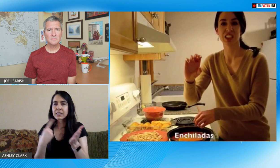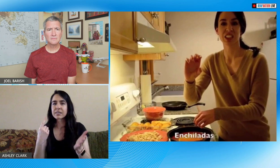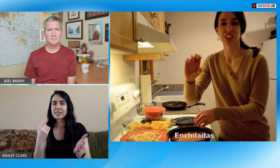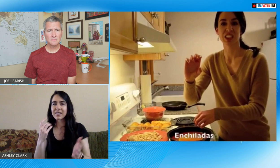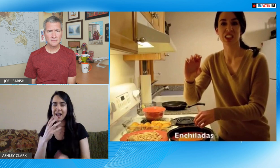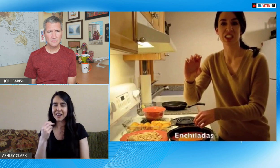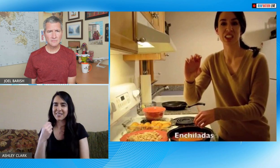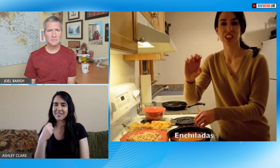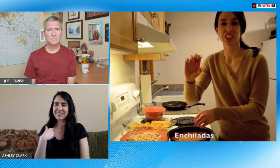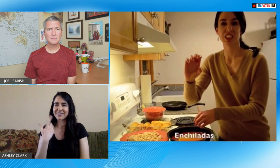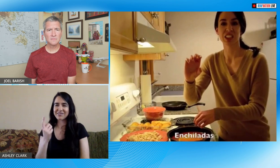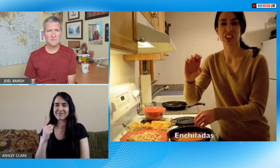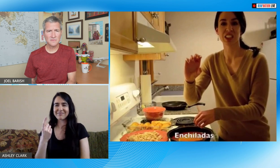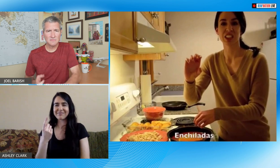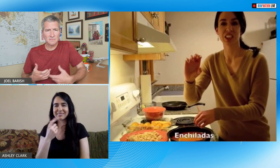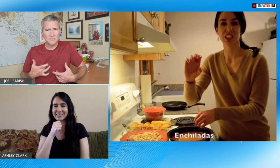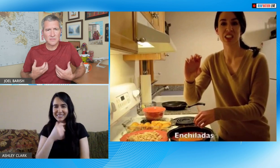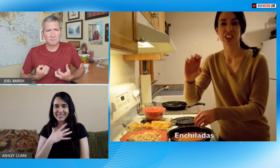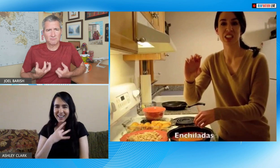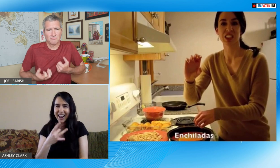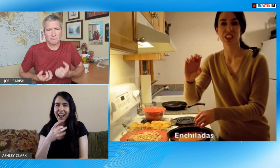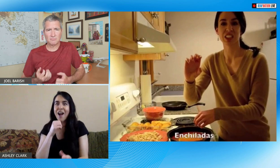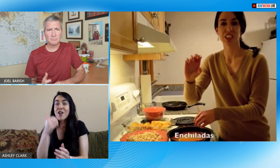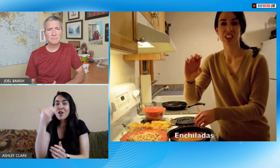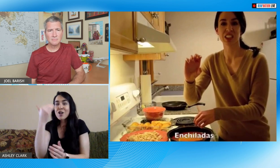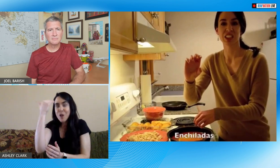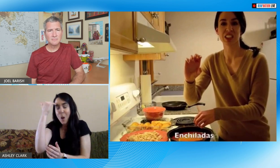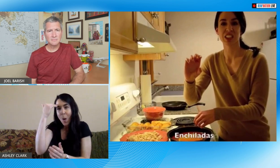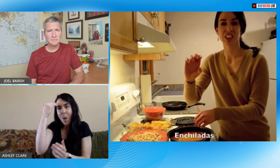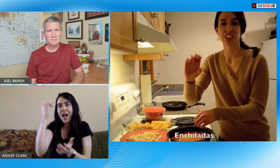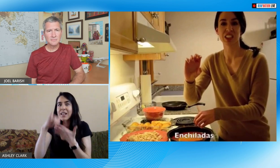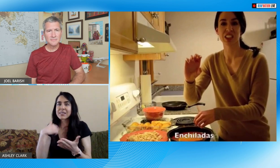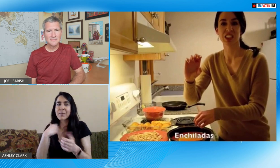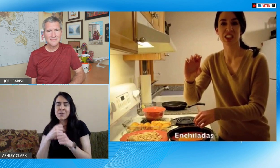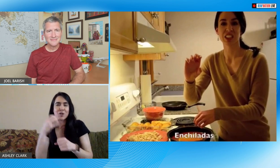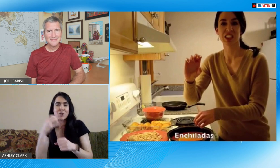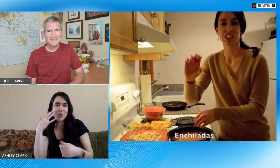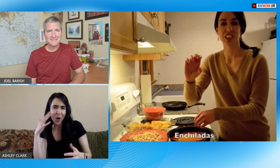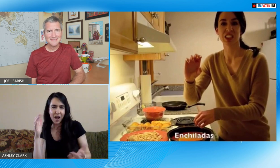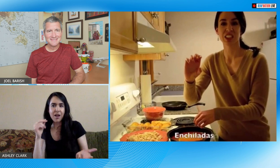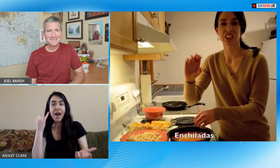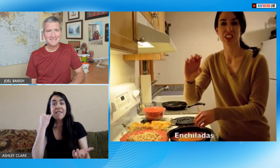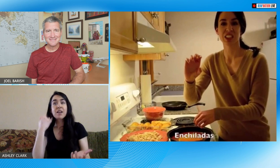noises with our voice or signing so I don't want I know that that would be out